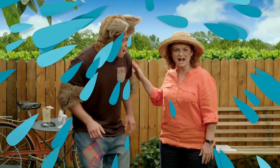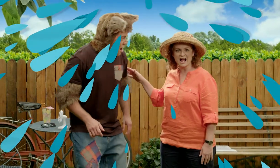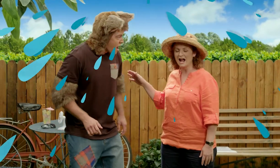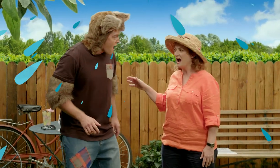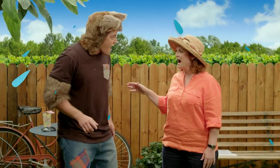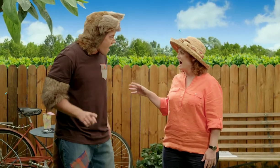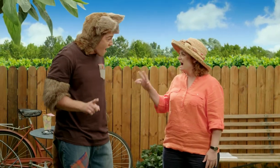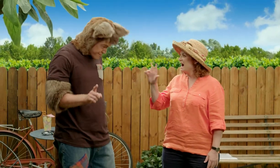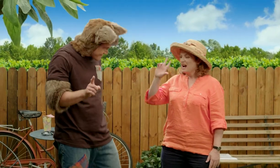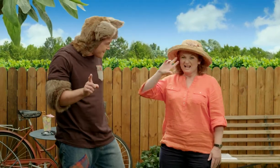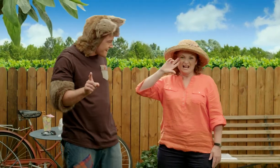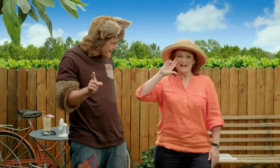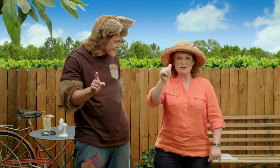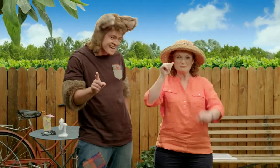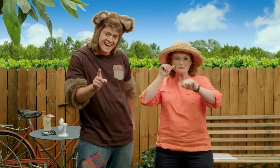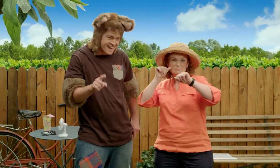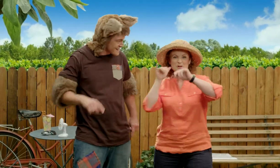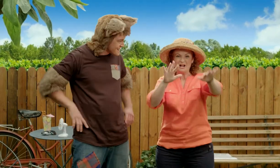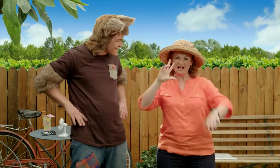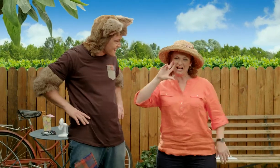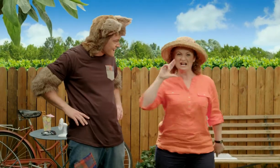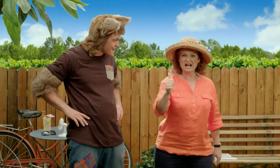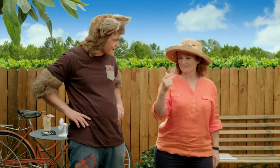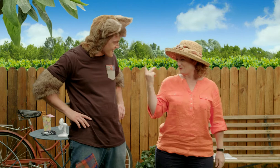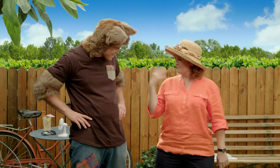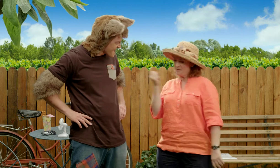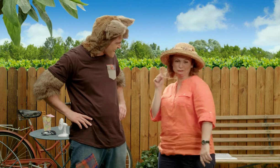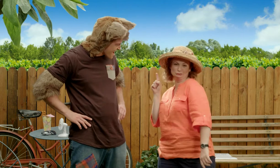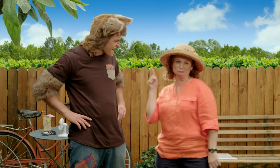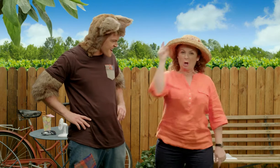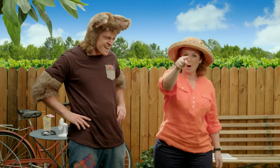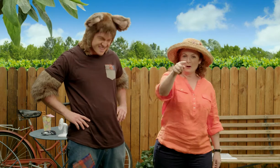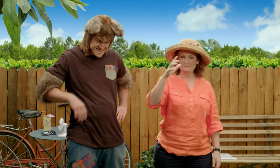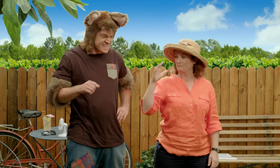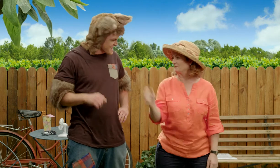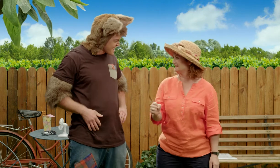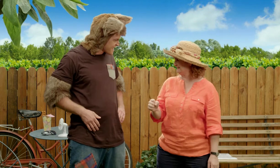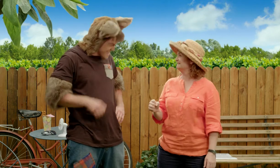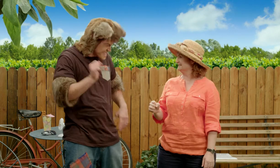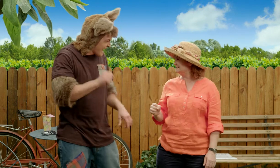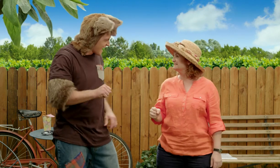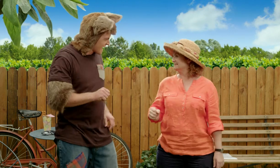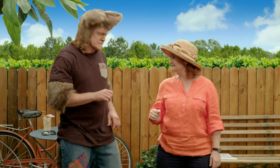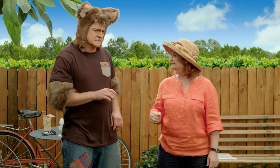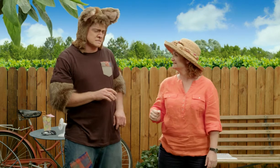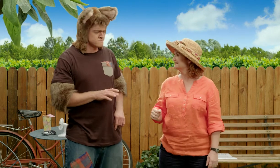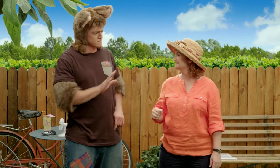Possum! Doesn't the beach look amazing? We must go. Yeah! …